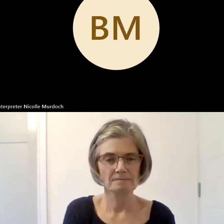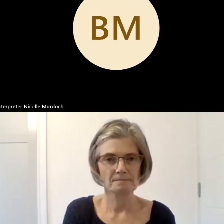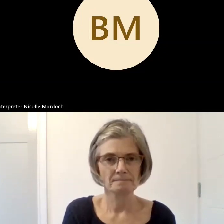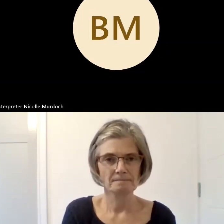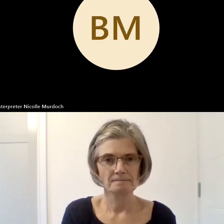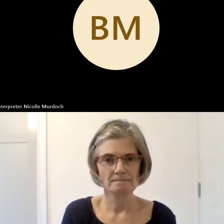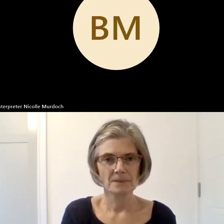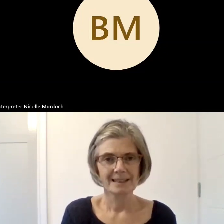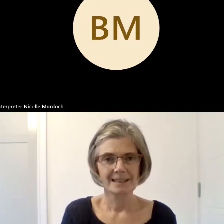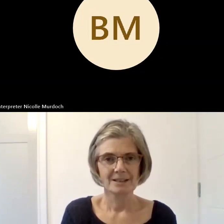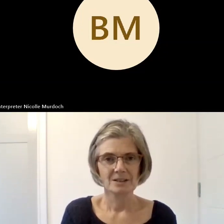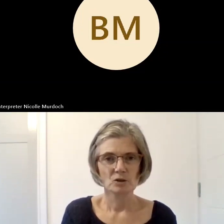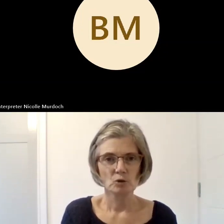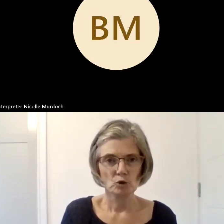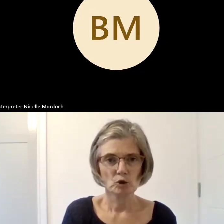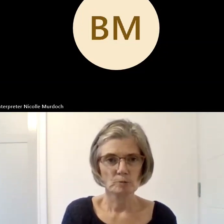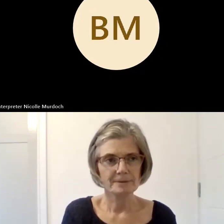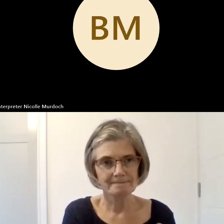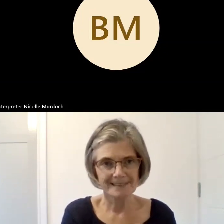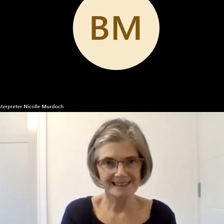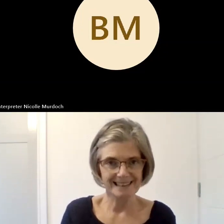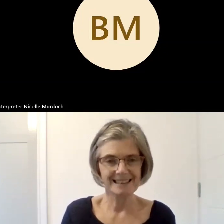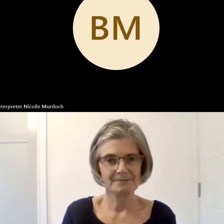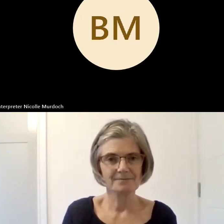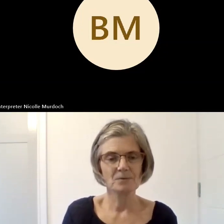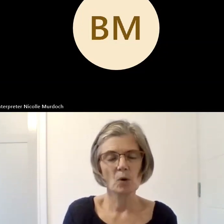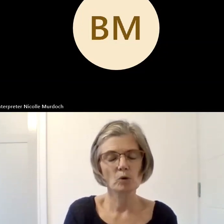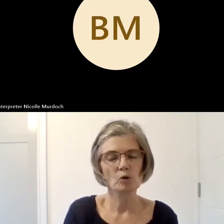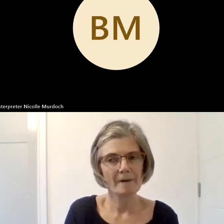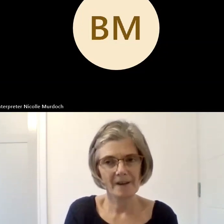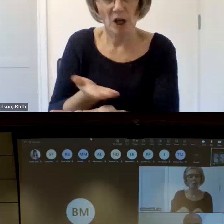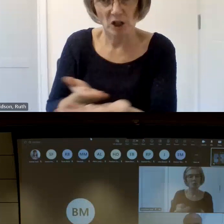provide and she also provides consultancy on developing Heritage based early intervention